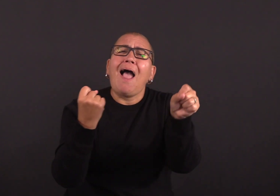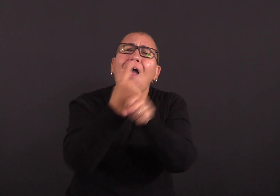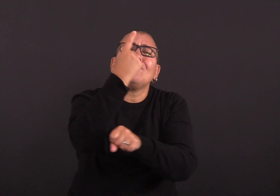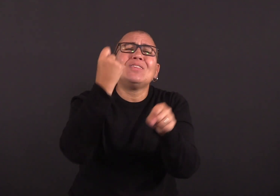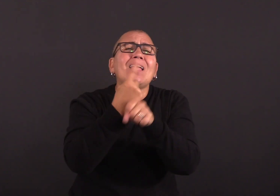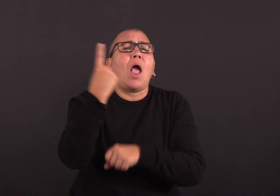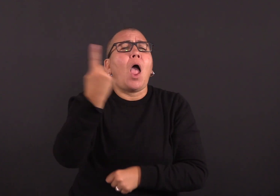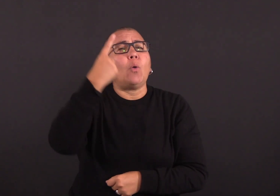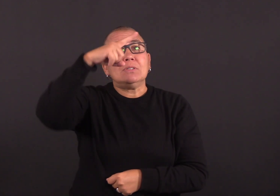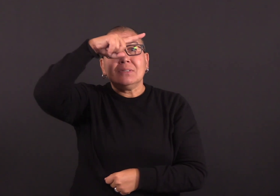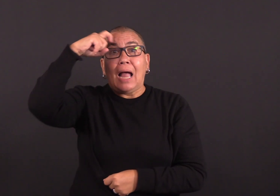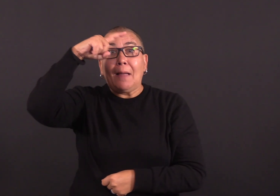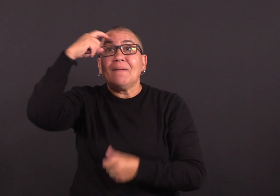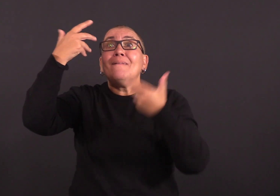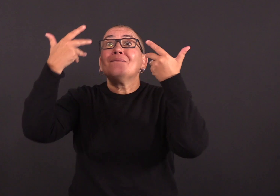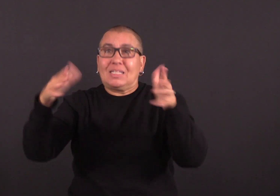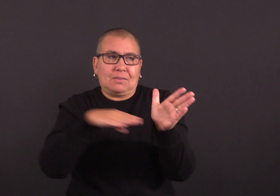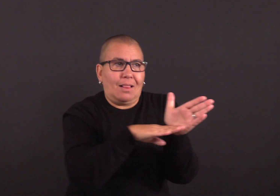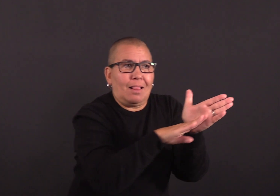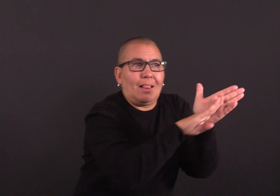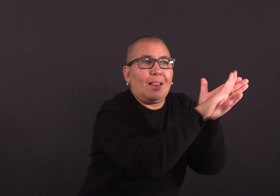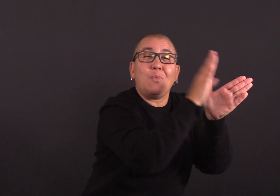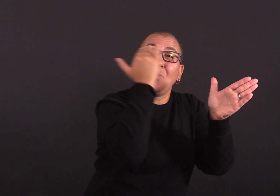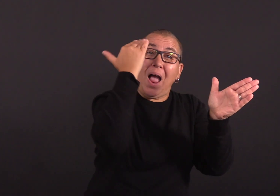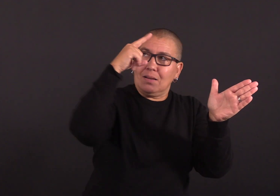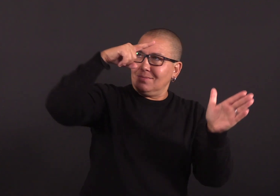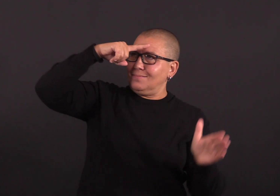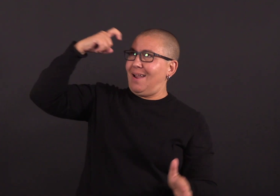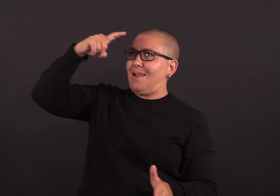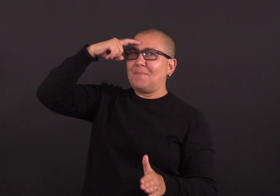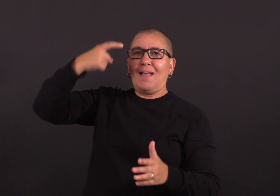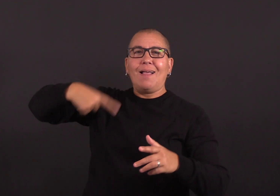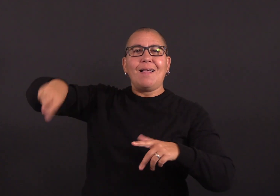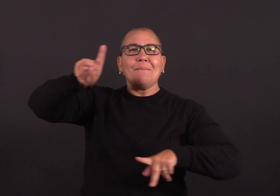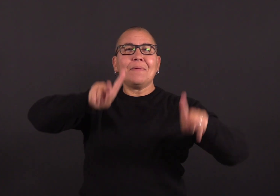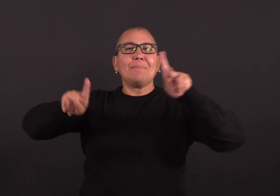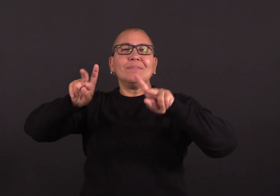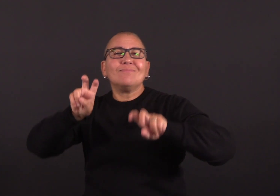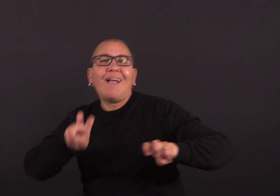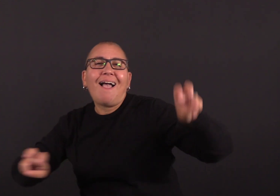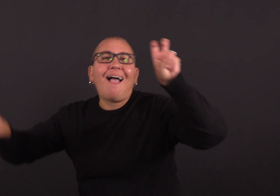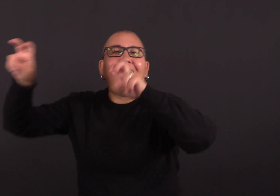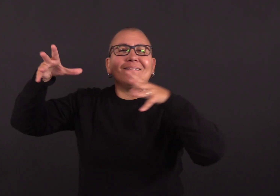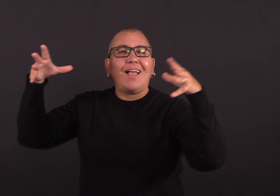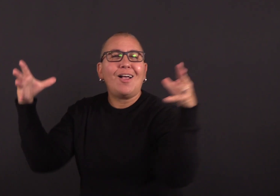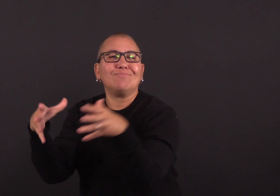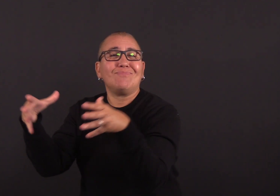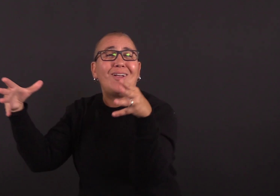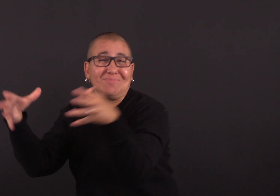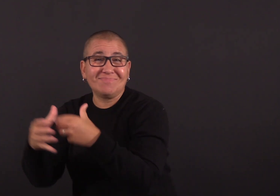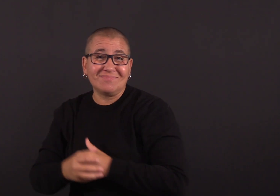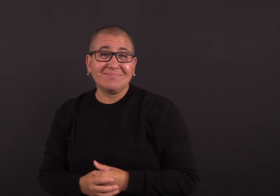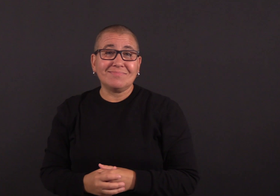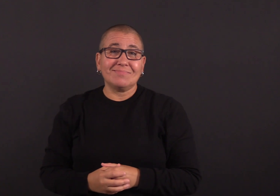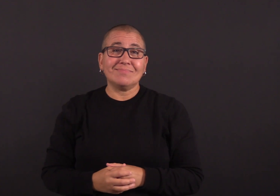Dr. Roberts. This recent uptick is also likely due to the new variant, which has a greater ability to